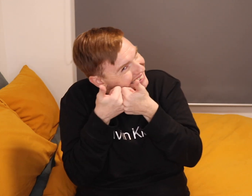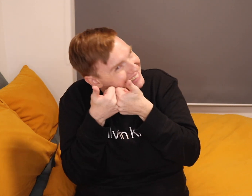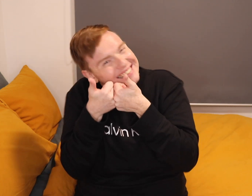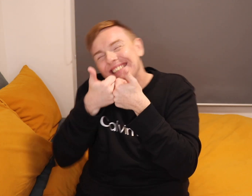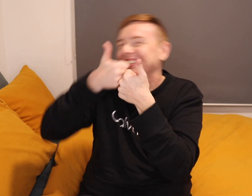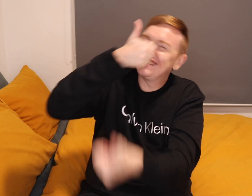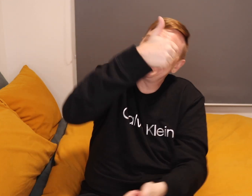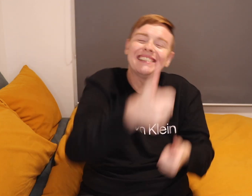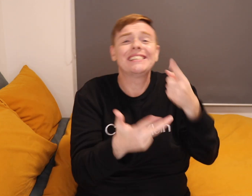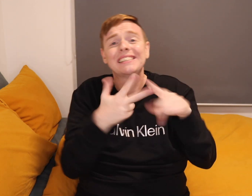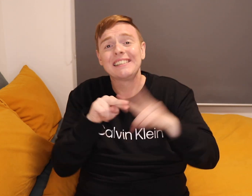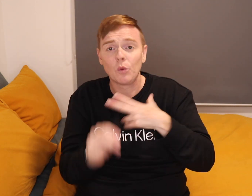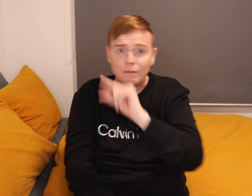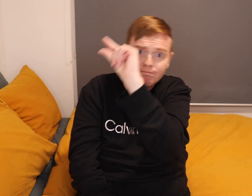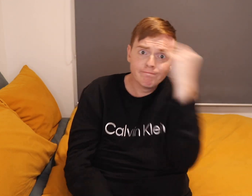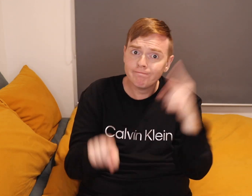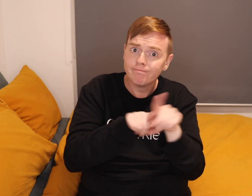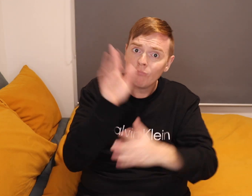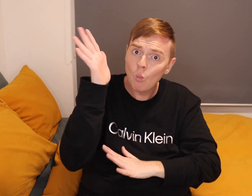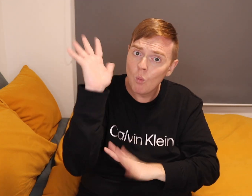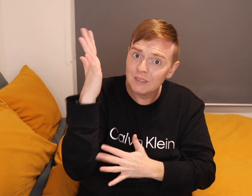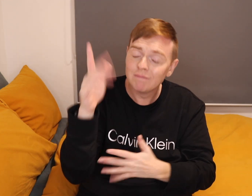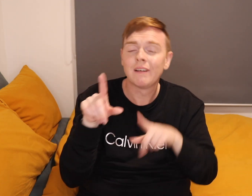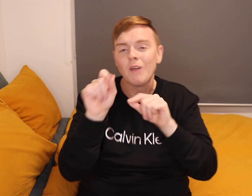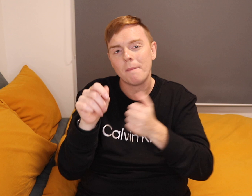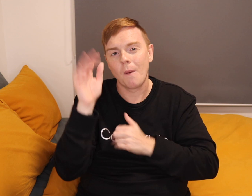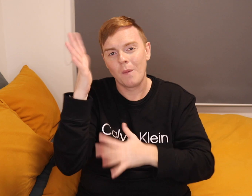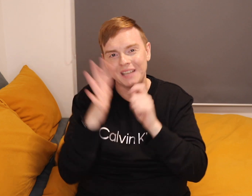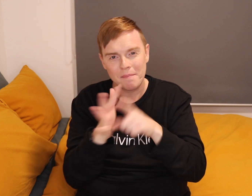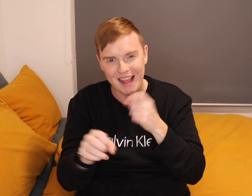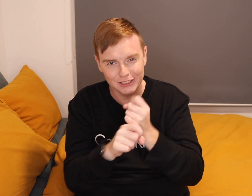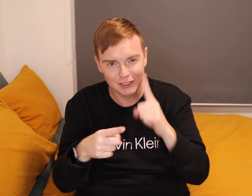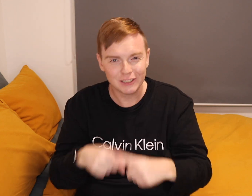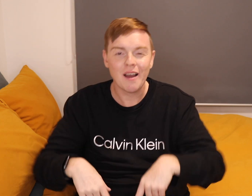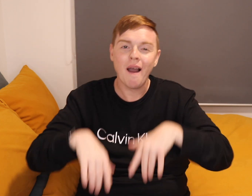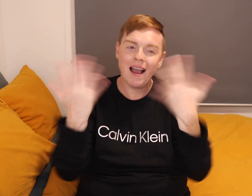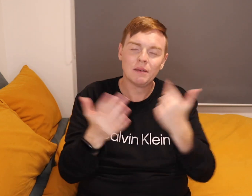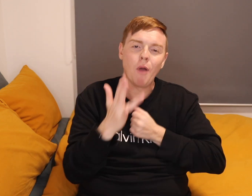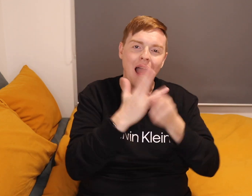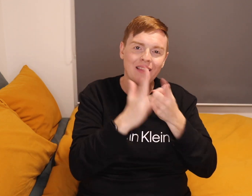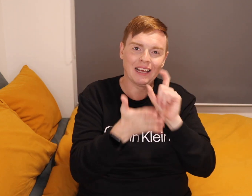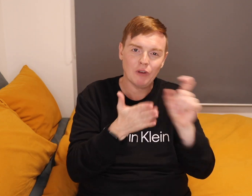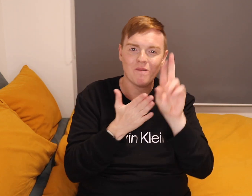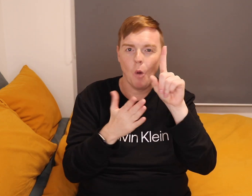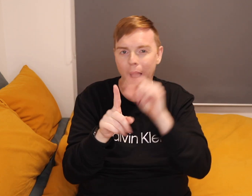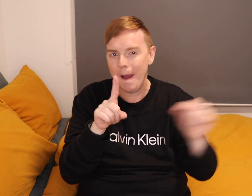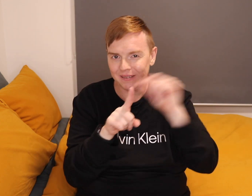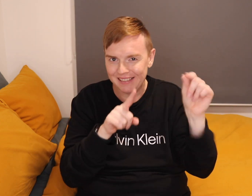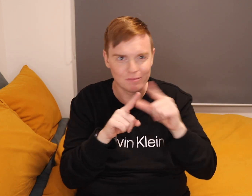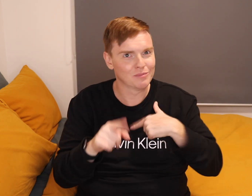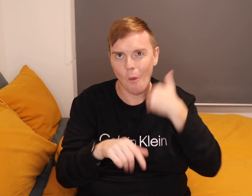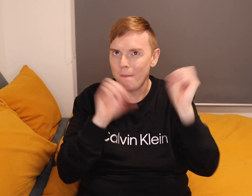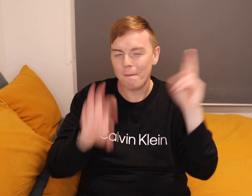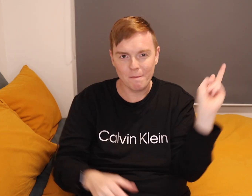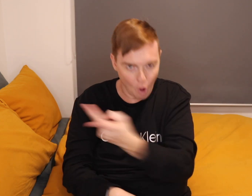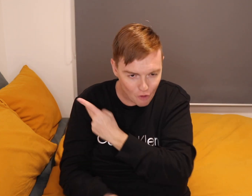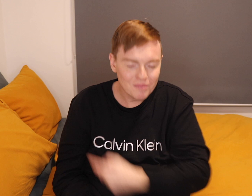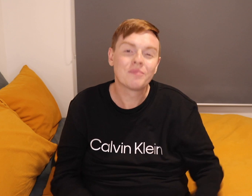If you want to learn Auslan, follow my Auslan page (@auslanwithdavid) and follow my other Insta. I always post both.